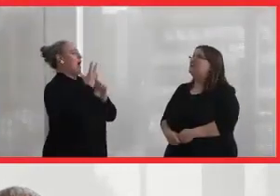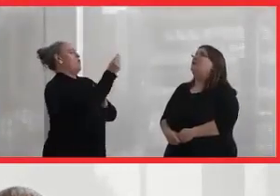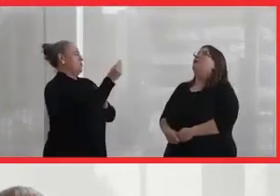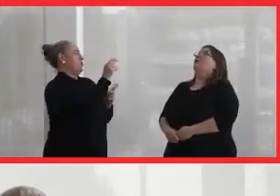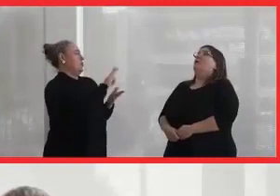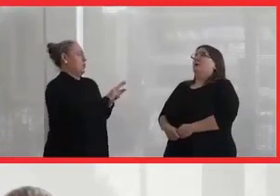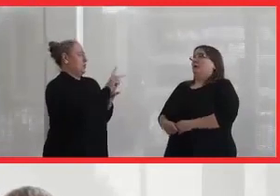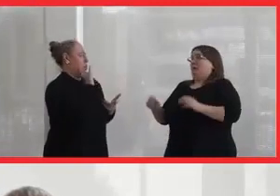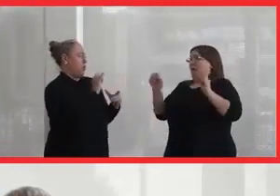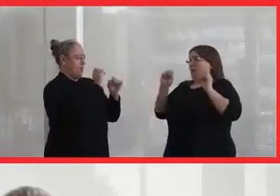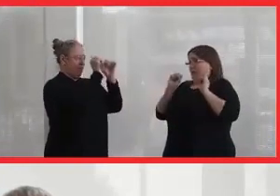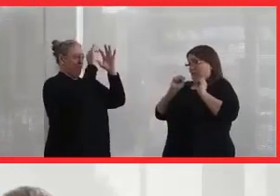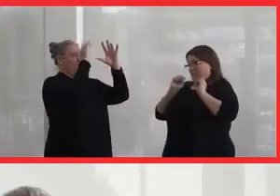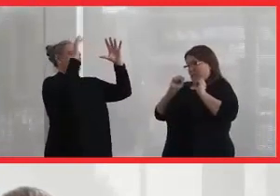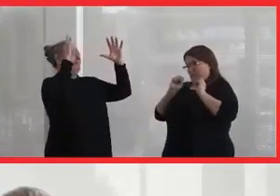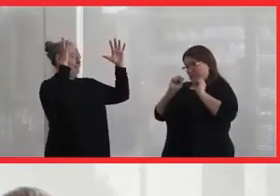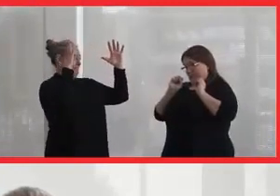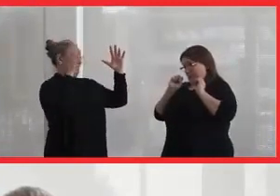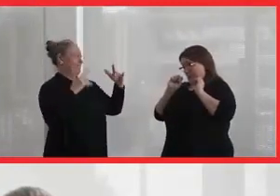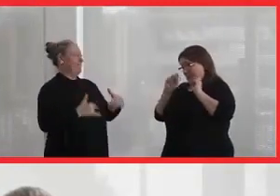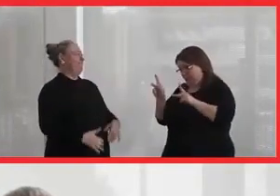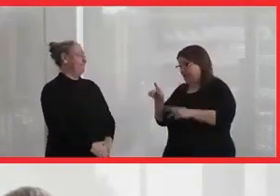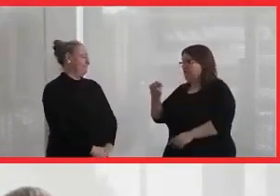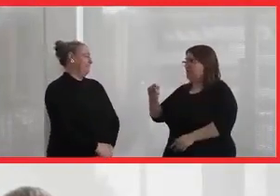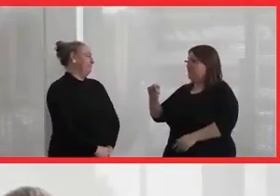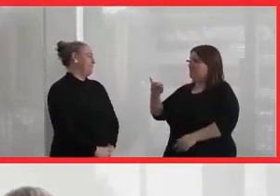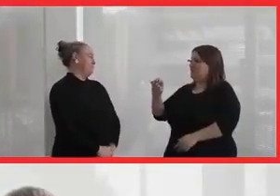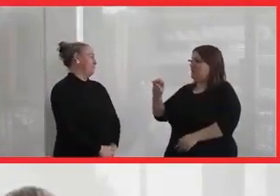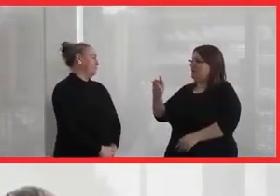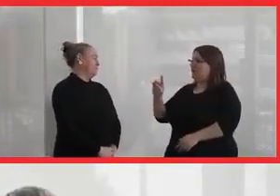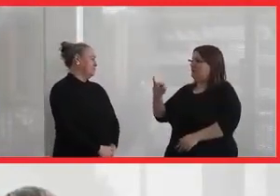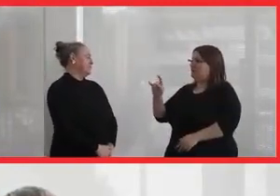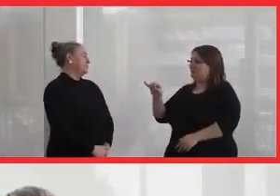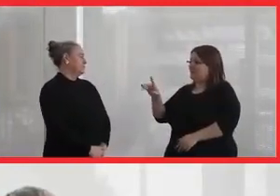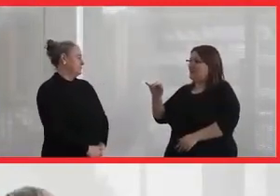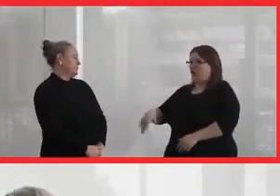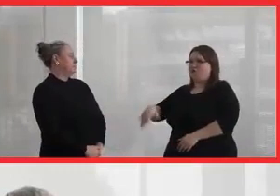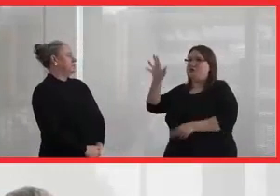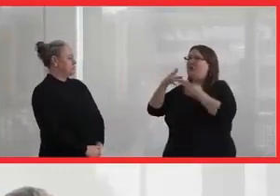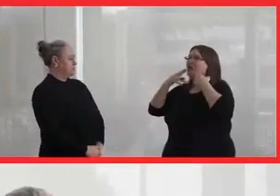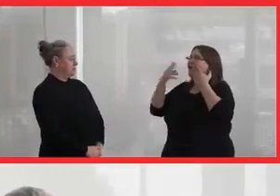Well, I grew up in Tyendinaga. So I was really naive and led a pretty sheltered life